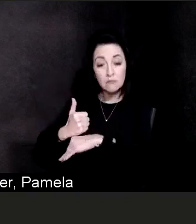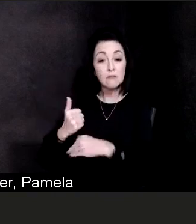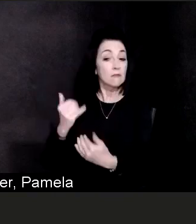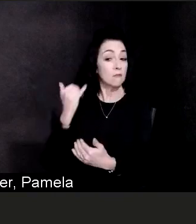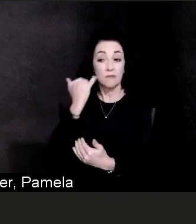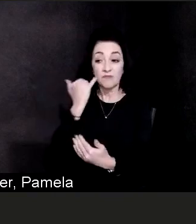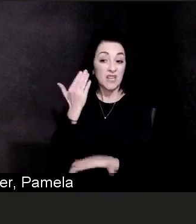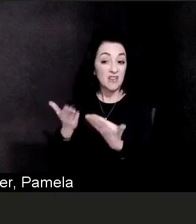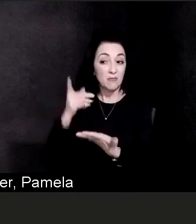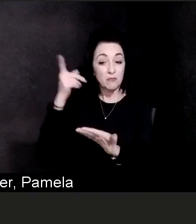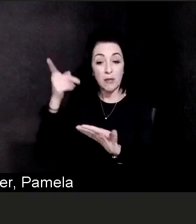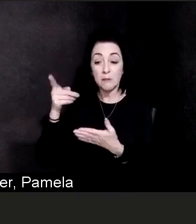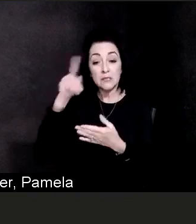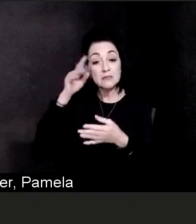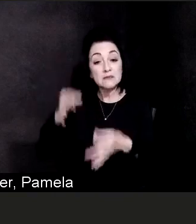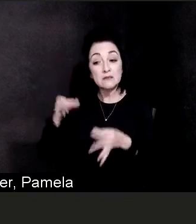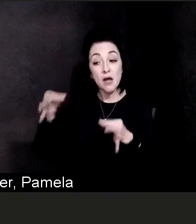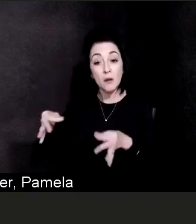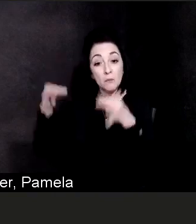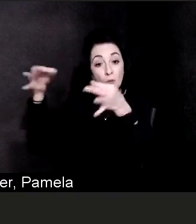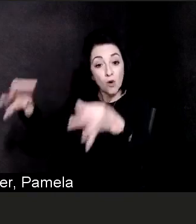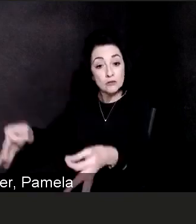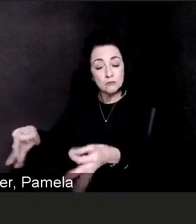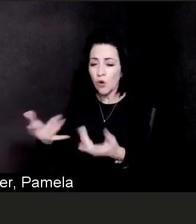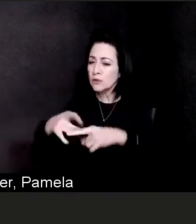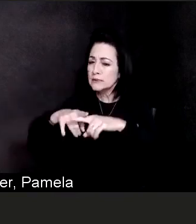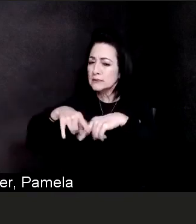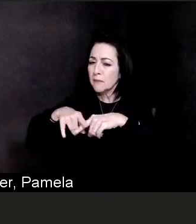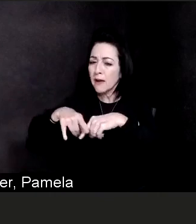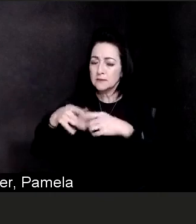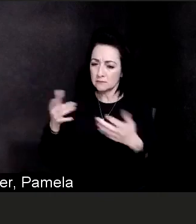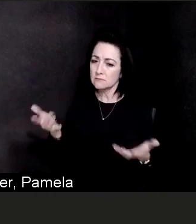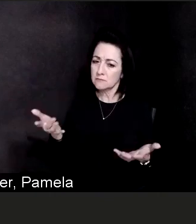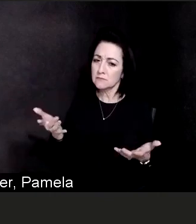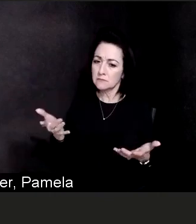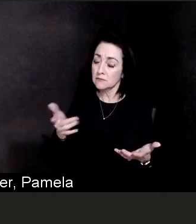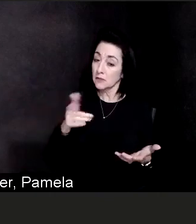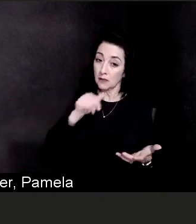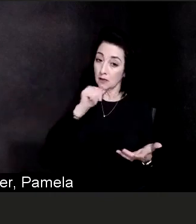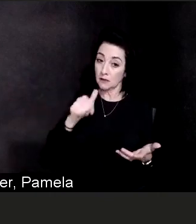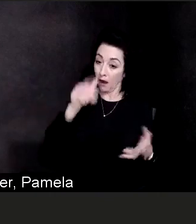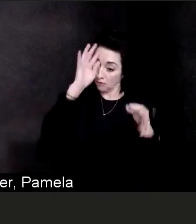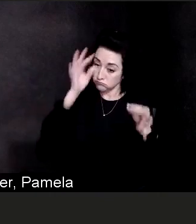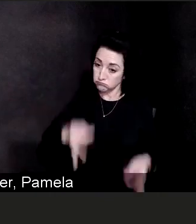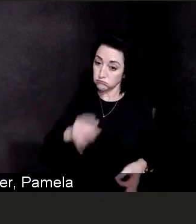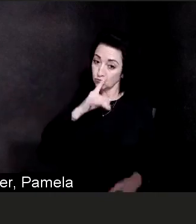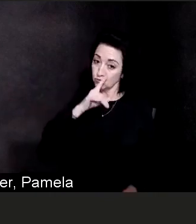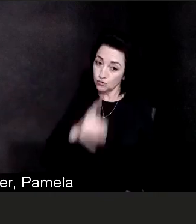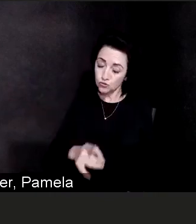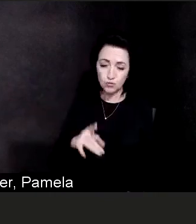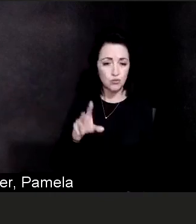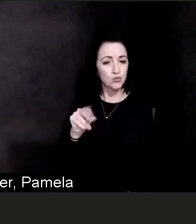As I said, I don't wanna do that because people are getting their surgeries and their procedures,